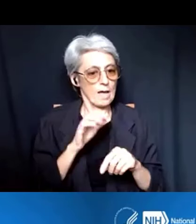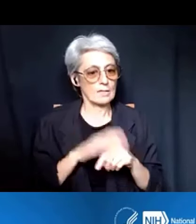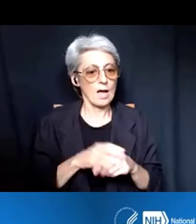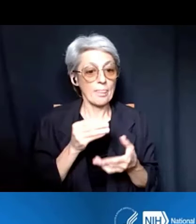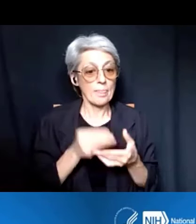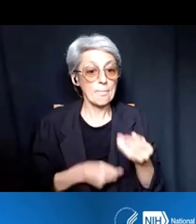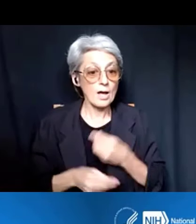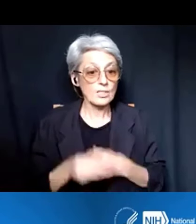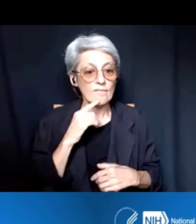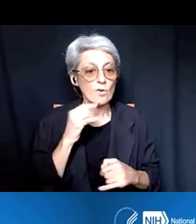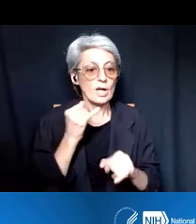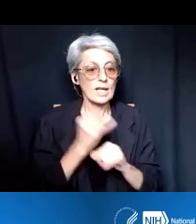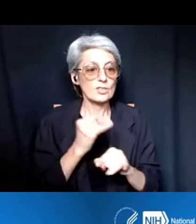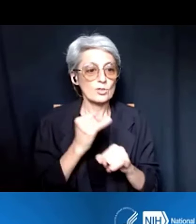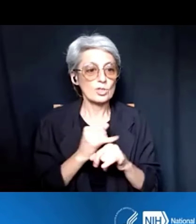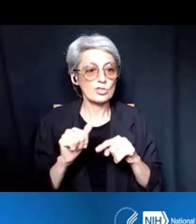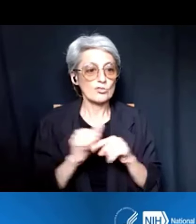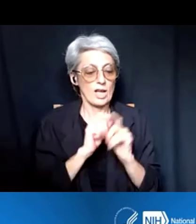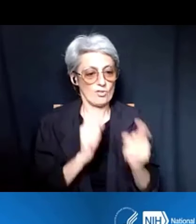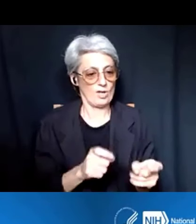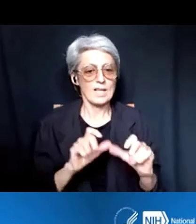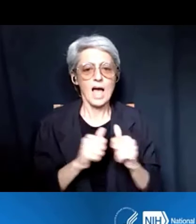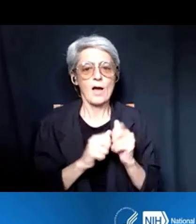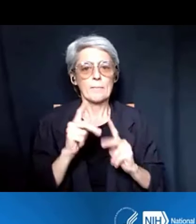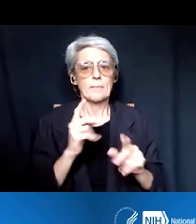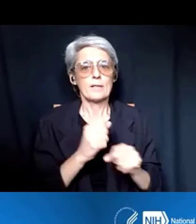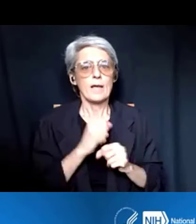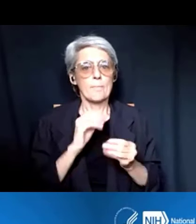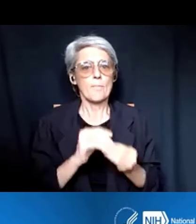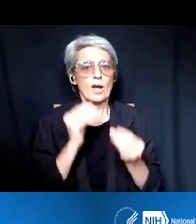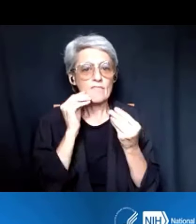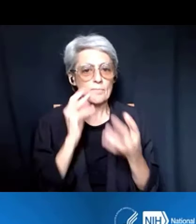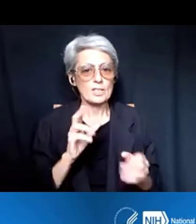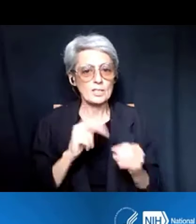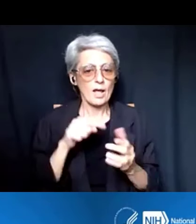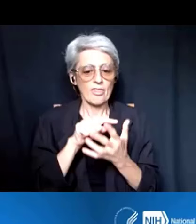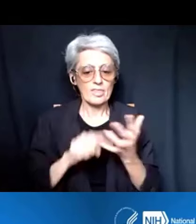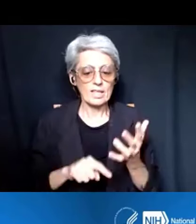and how people can get more information about this potential impact, if there is any?